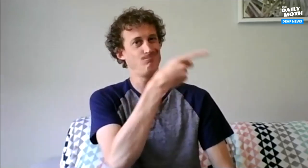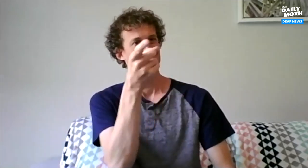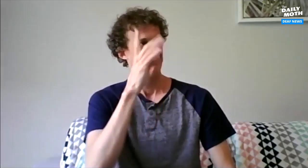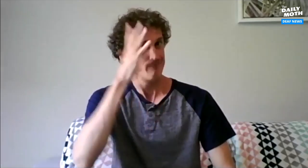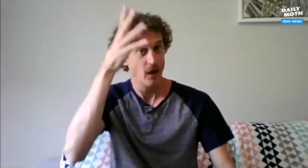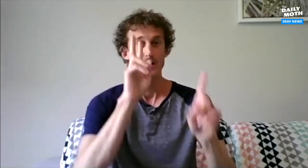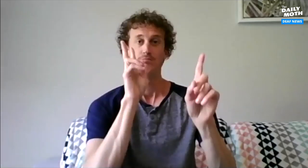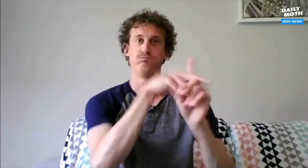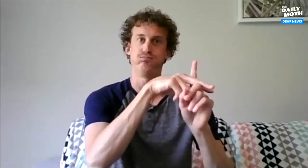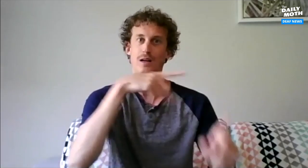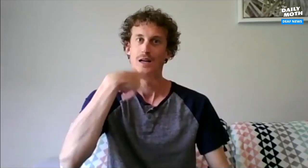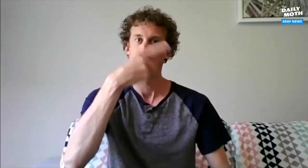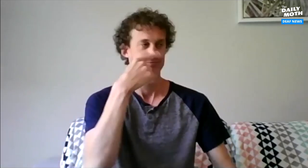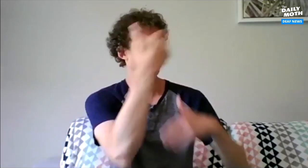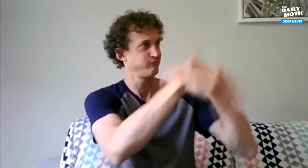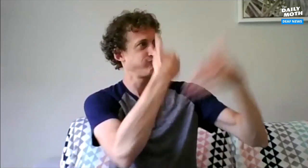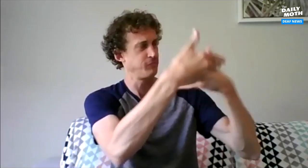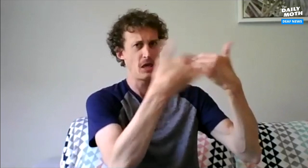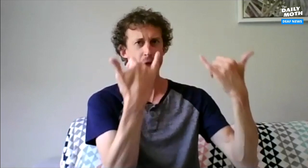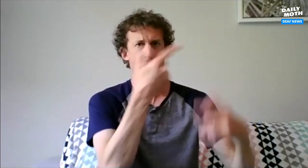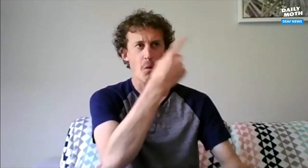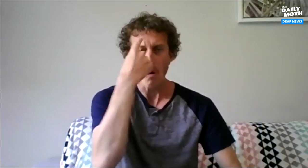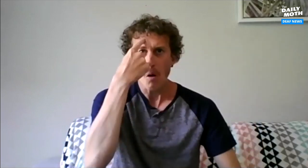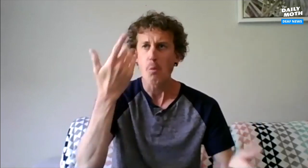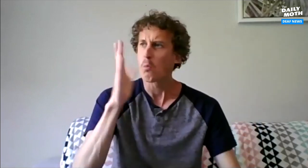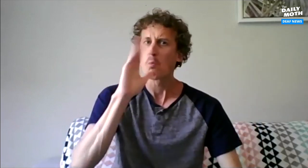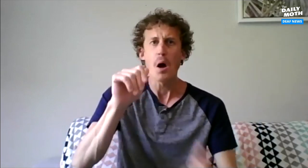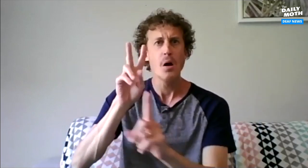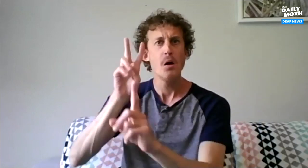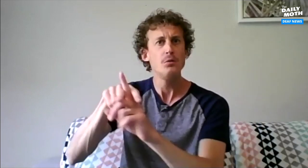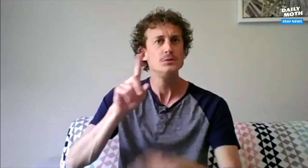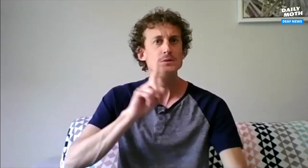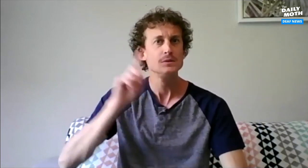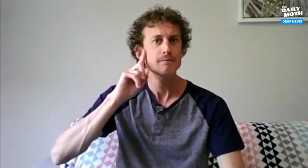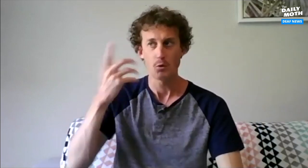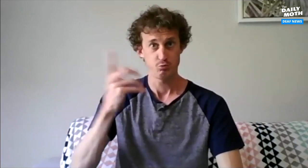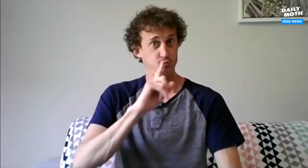These inventions were meant to assist hearing people. Now think about it, why don't we have a tool meant to accommodate deaf people?